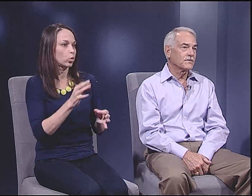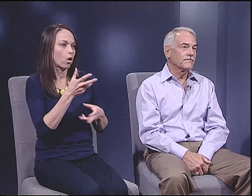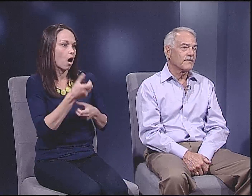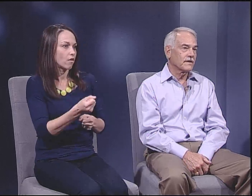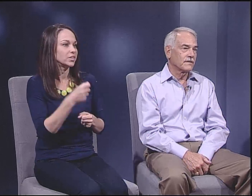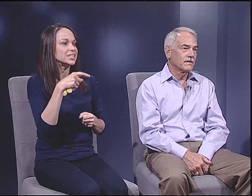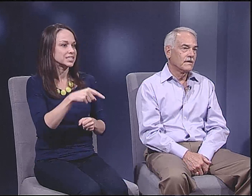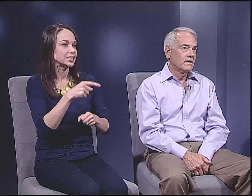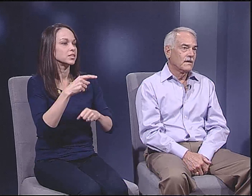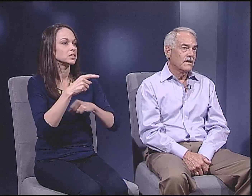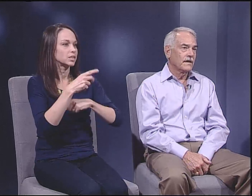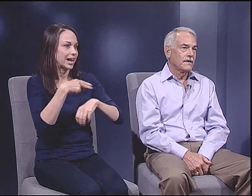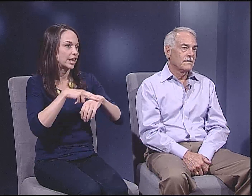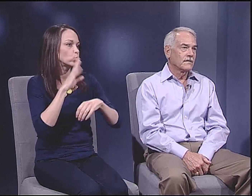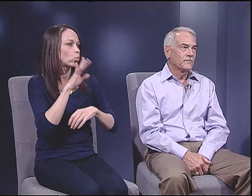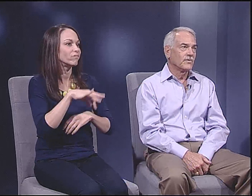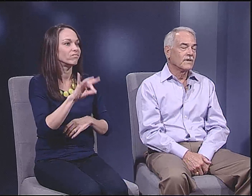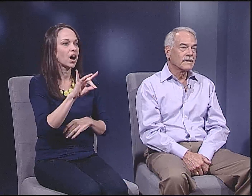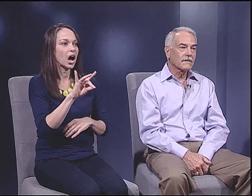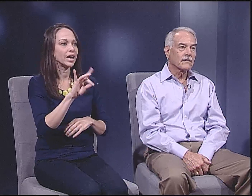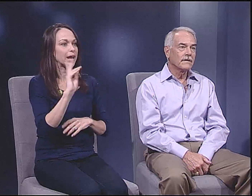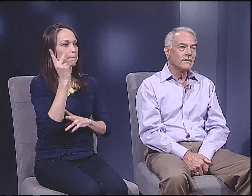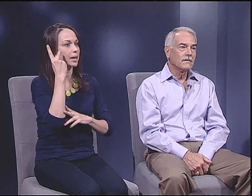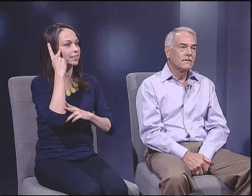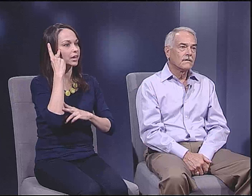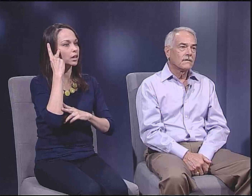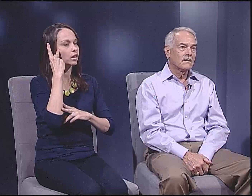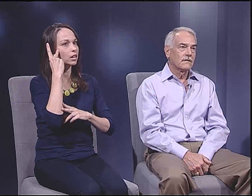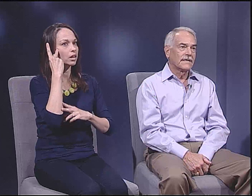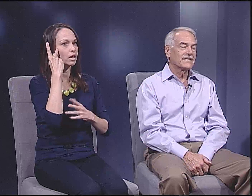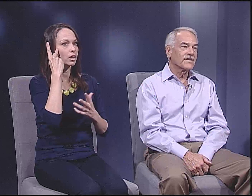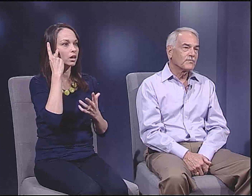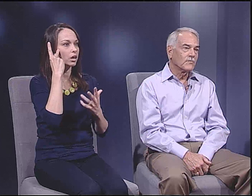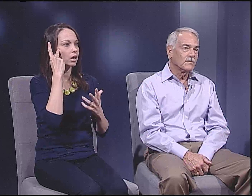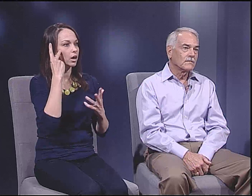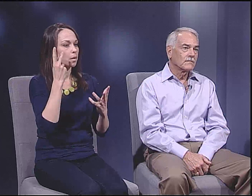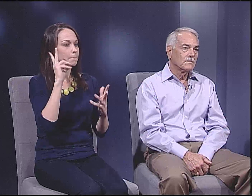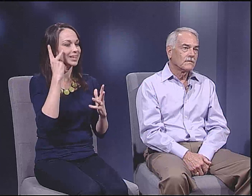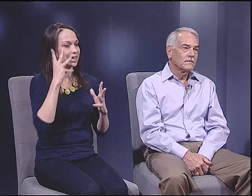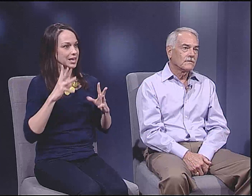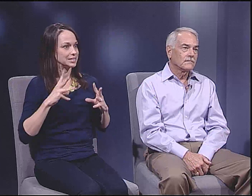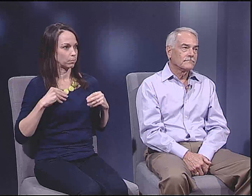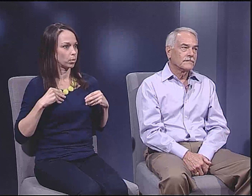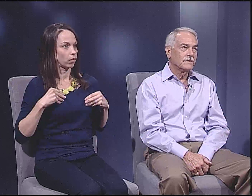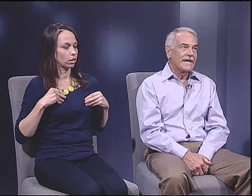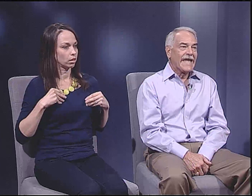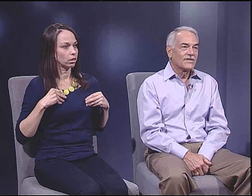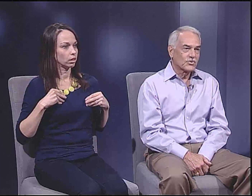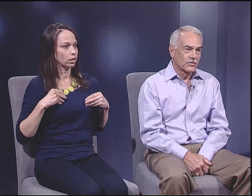to find a politically acceptable answer.